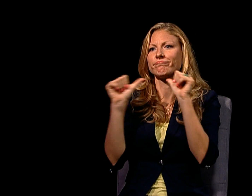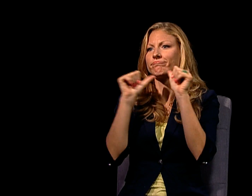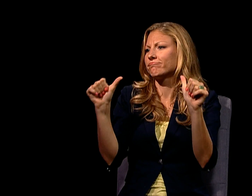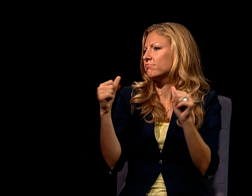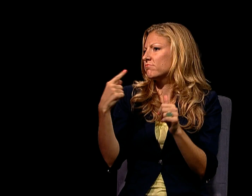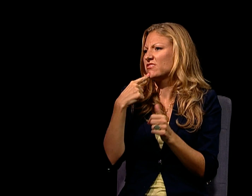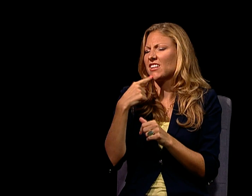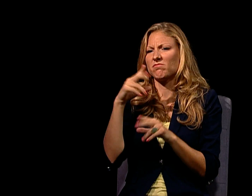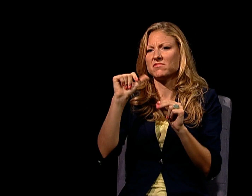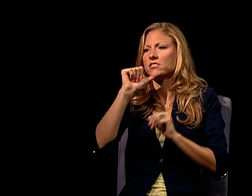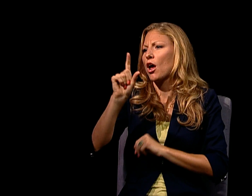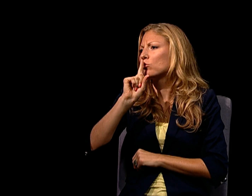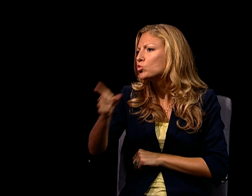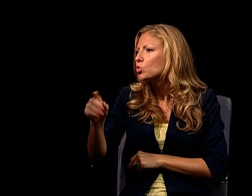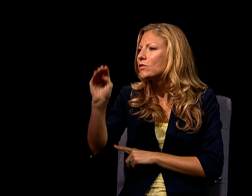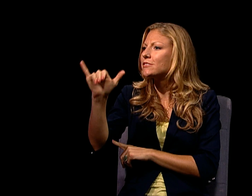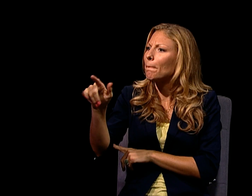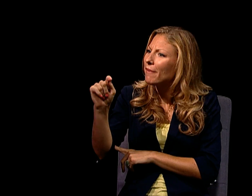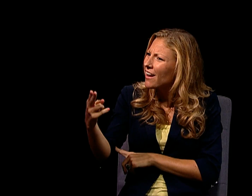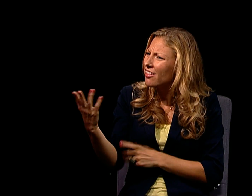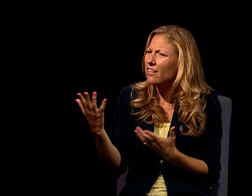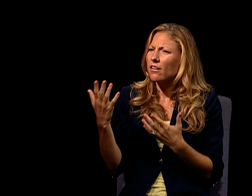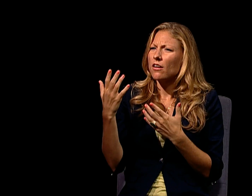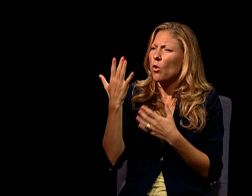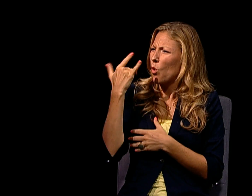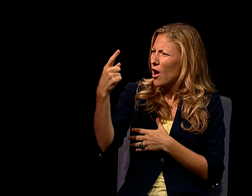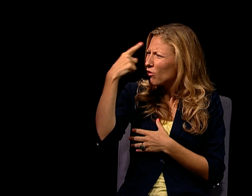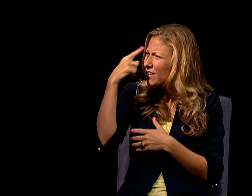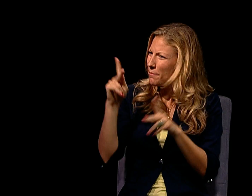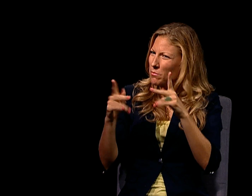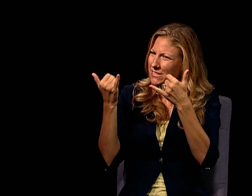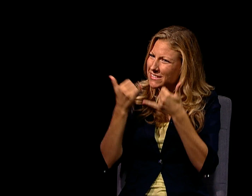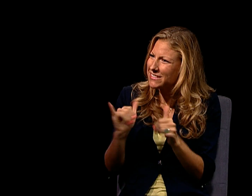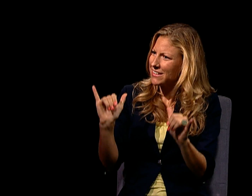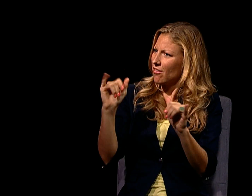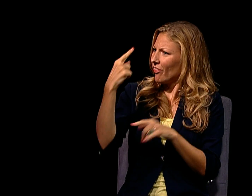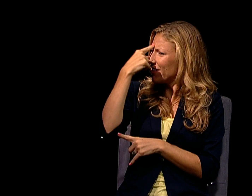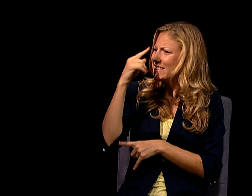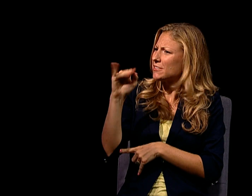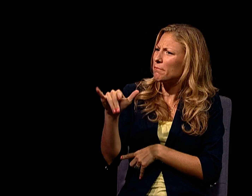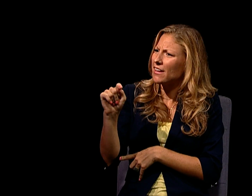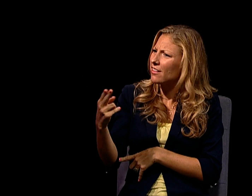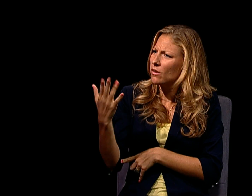THAT'S STILL ARE IN DENIAL, SAY THAT THE GLOBAL CLIMATE CHANGE IS A MYTH.